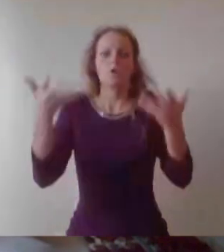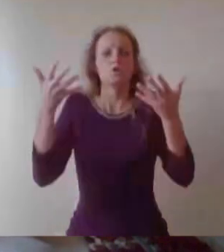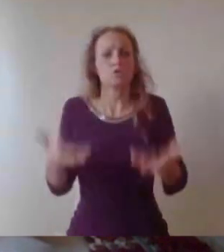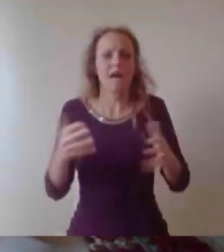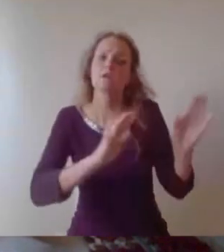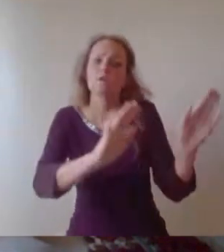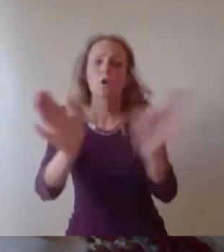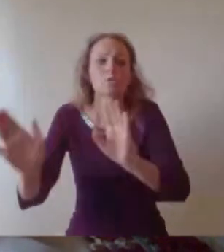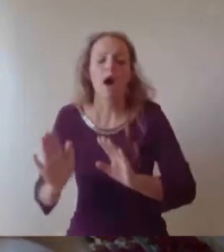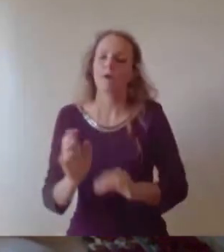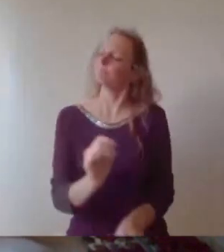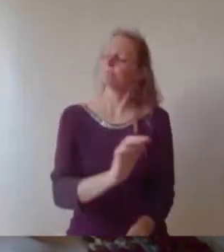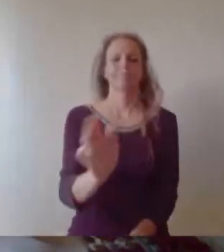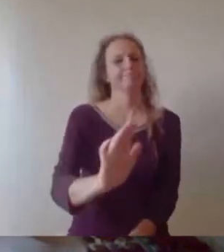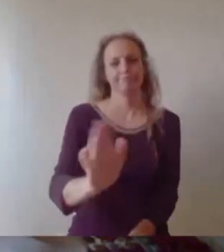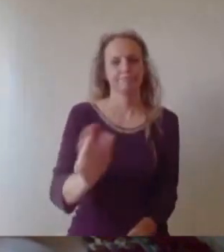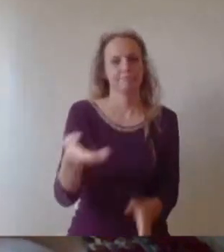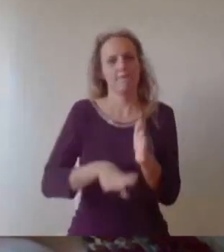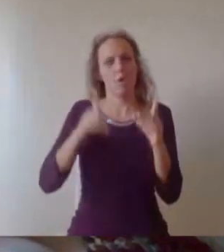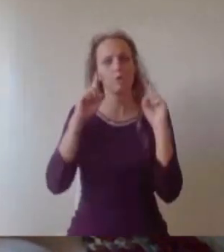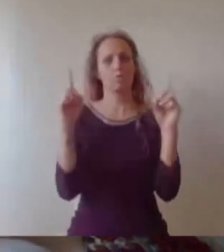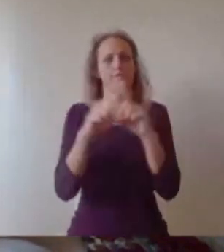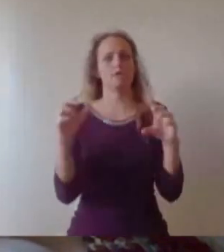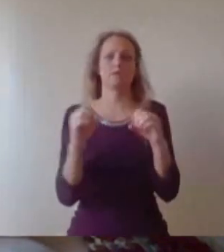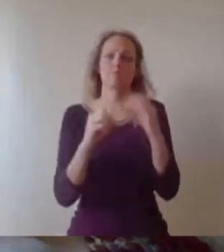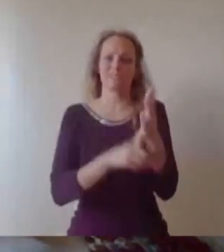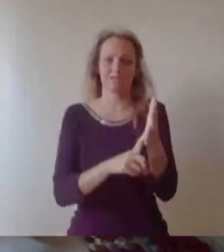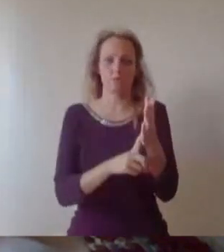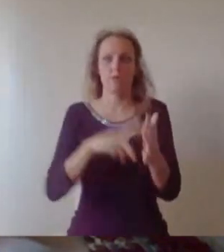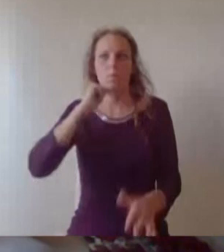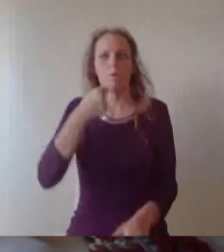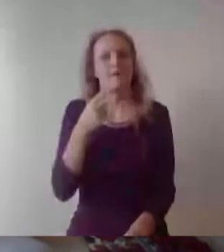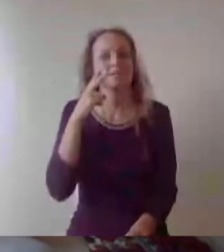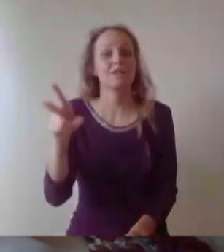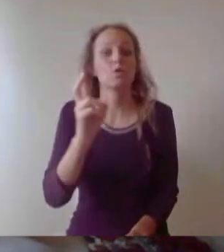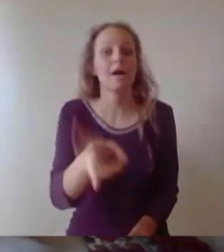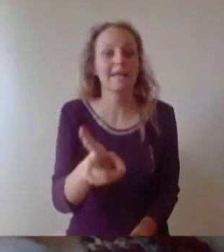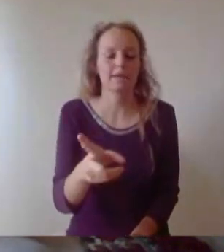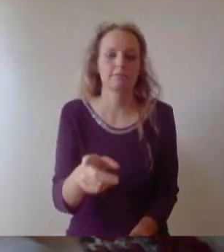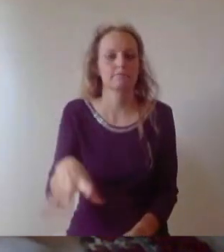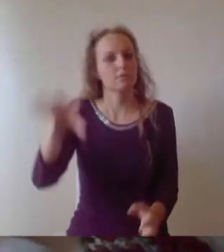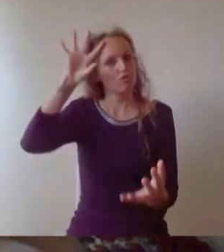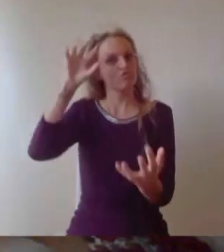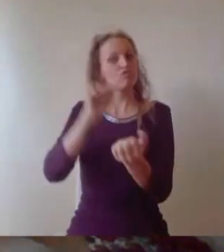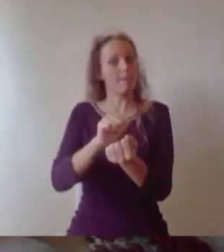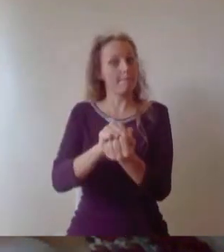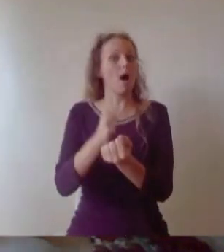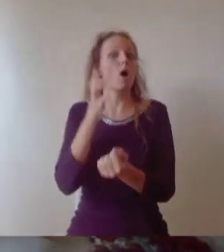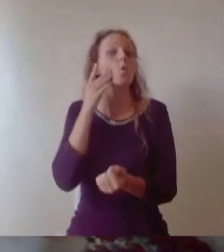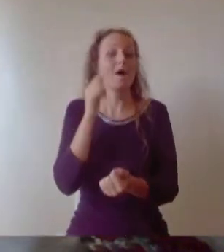it's most definitely an au revoir, I'll see you again soon. Remember that when you receive your awards you will